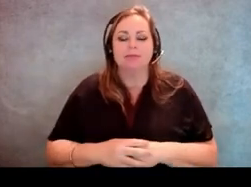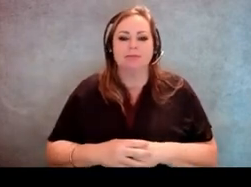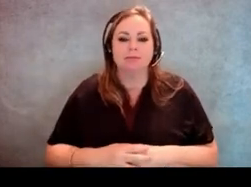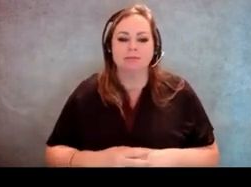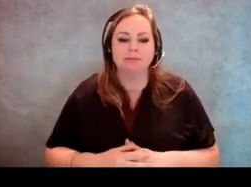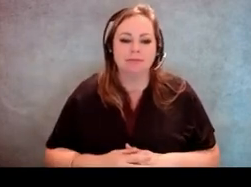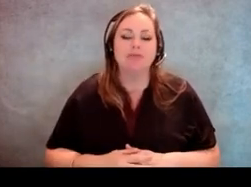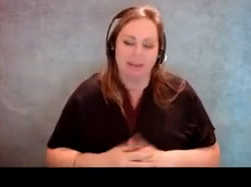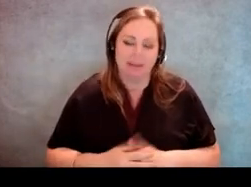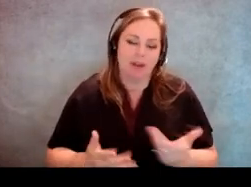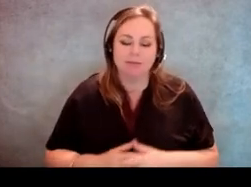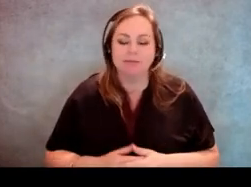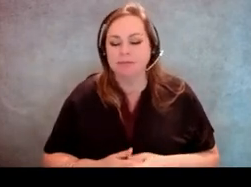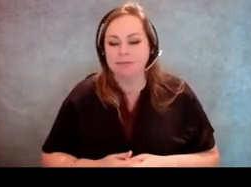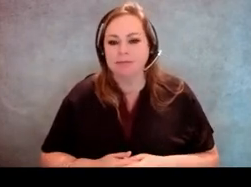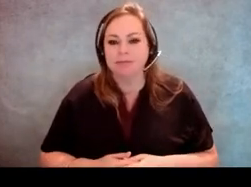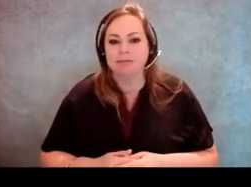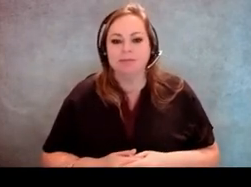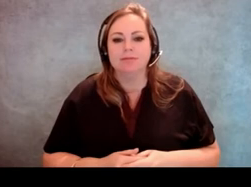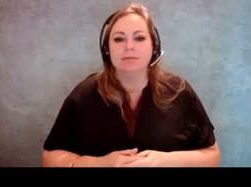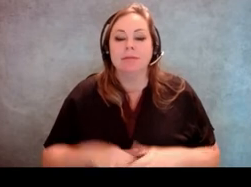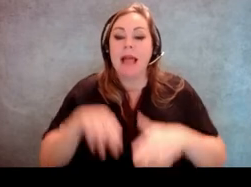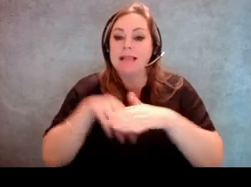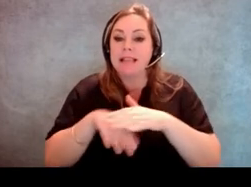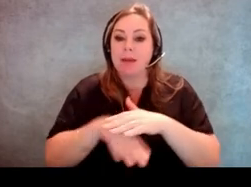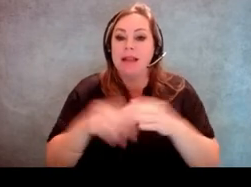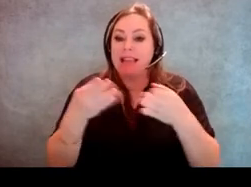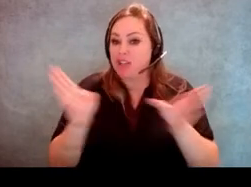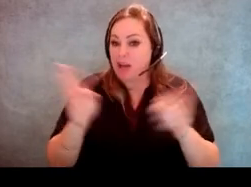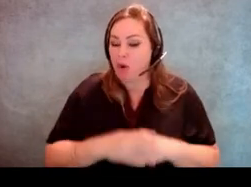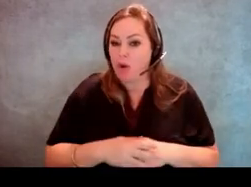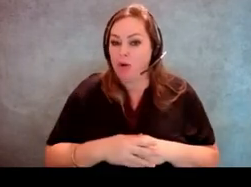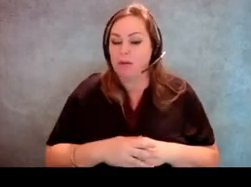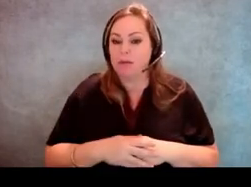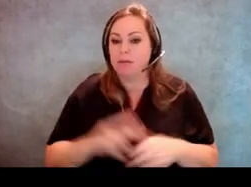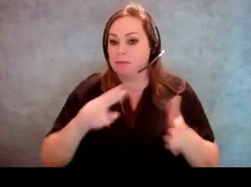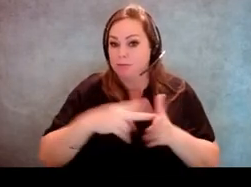[Molly Broadway] Yes, and basically, accessibility in general just ensures that we all